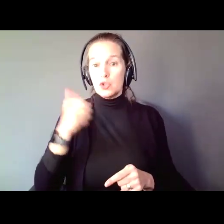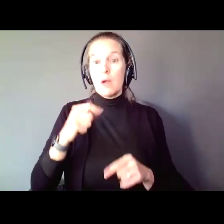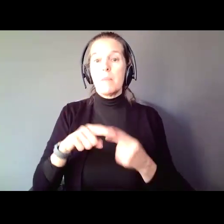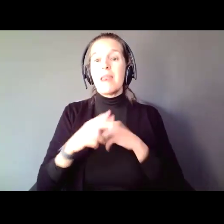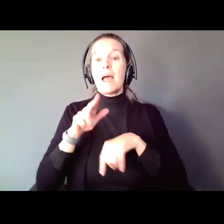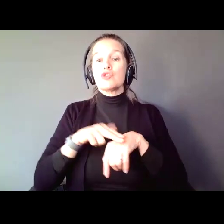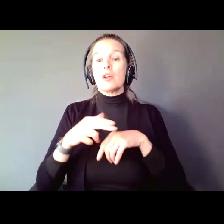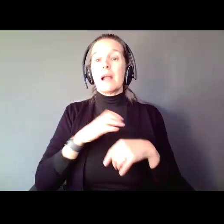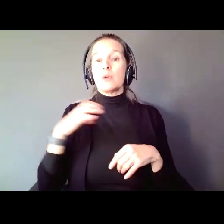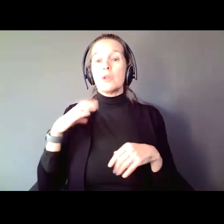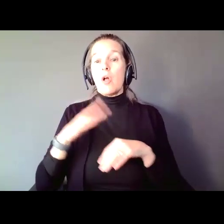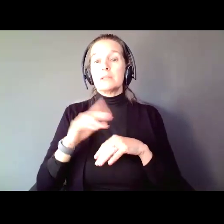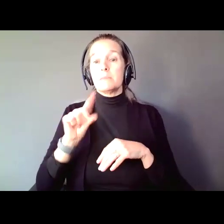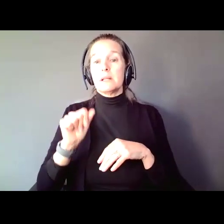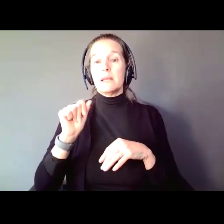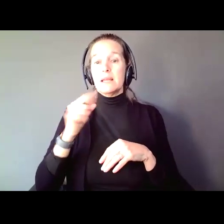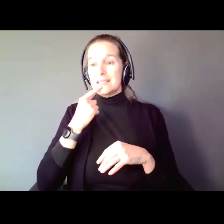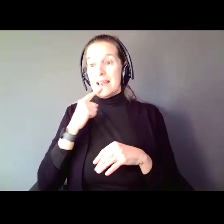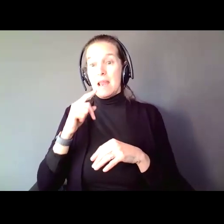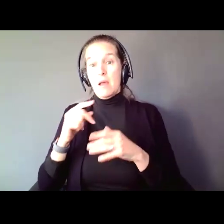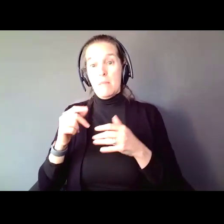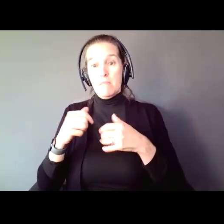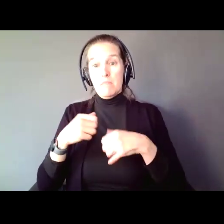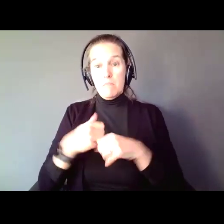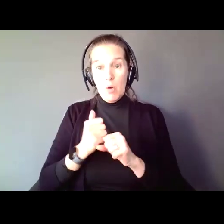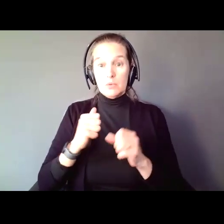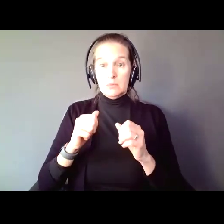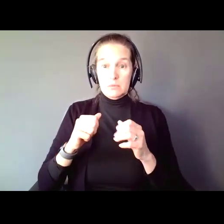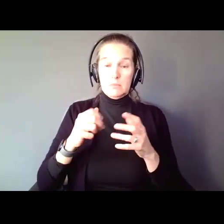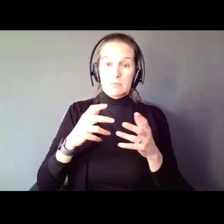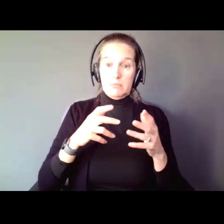the fastest growing segment of people going into guardianship are 18 year olds,